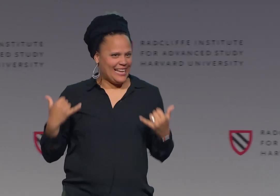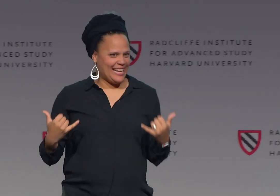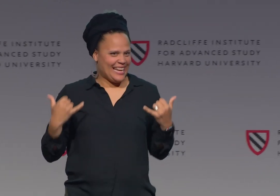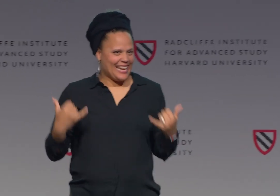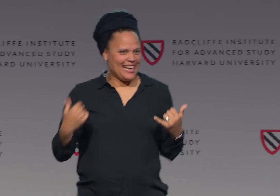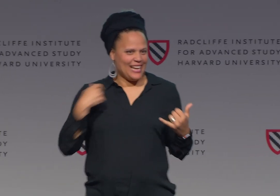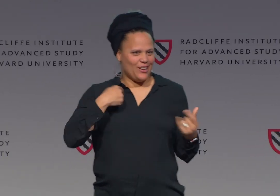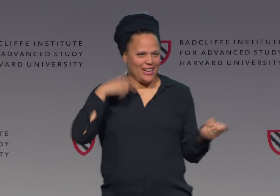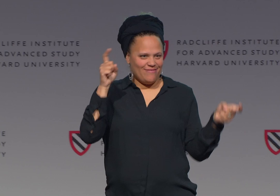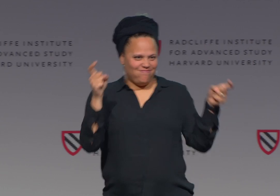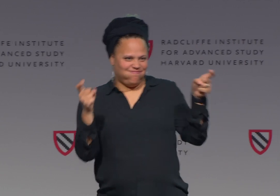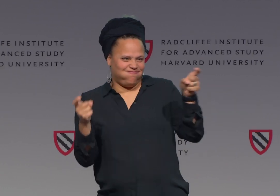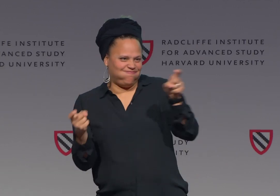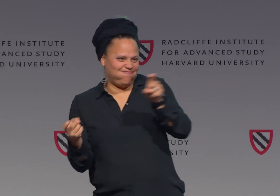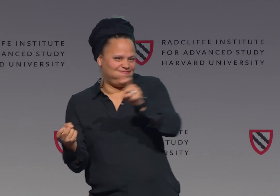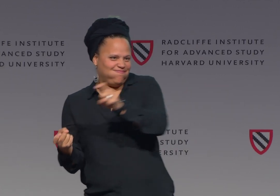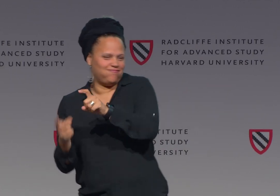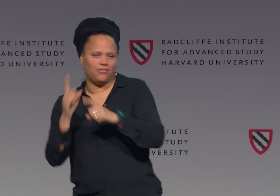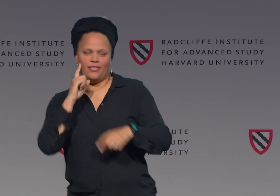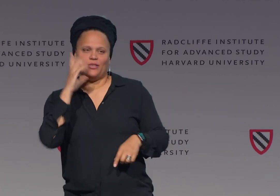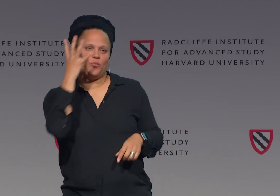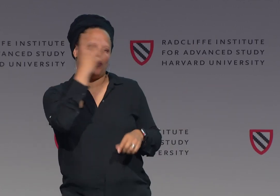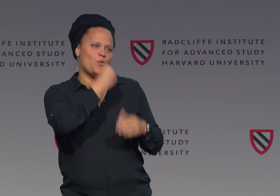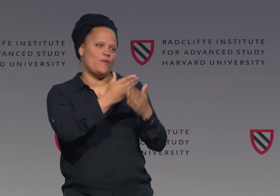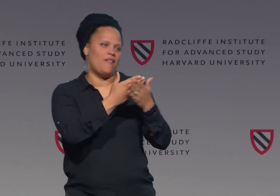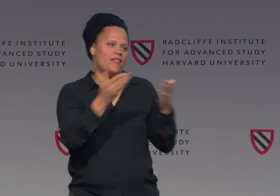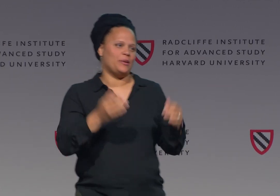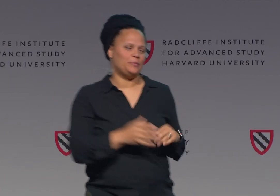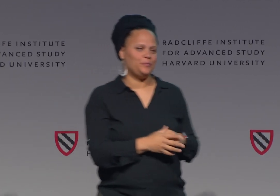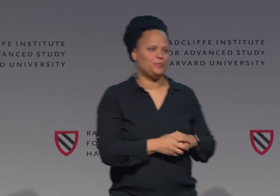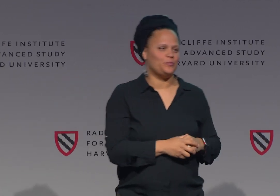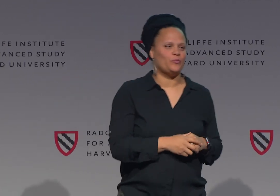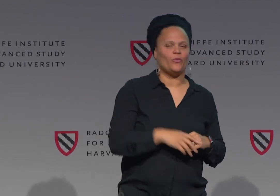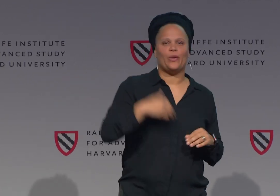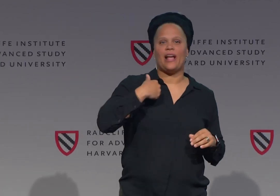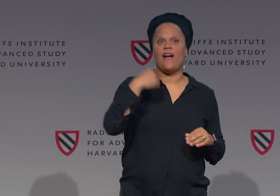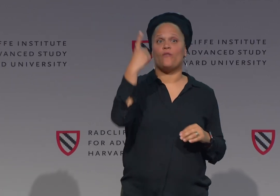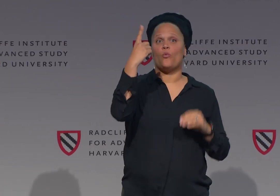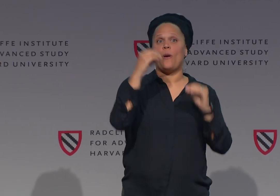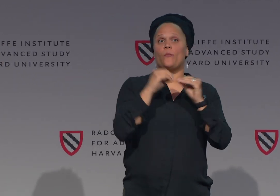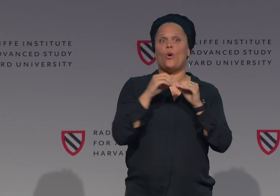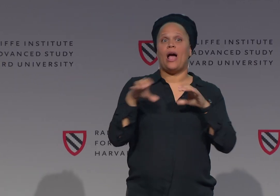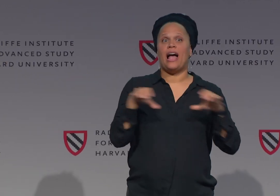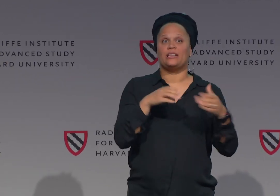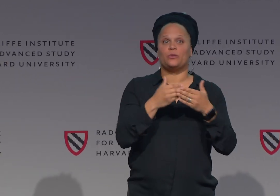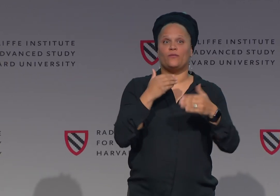changed till today, we also have that same thing with language and it's a beautiful thing to see.